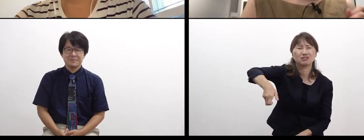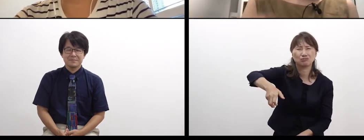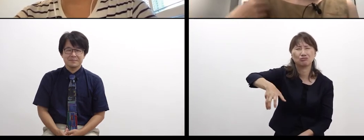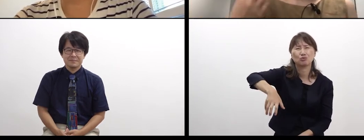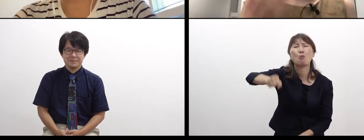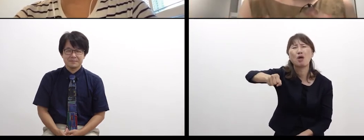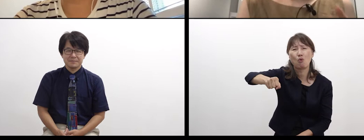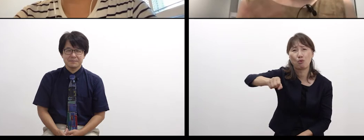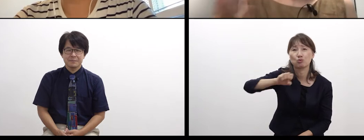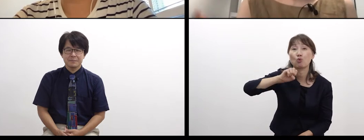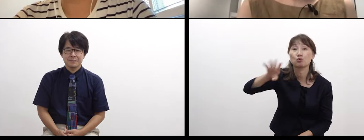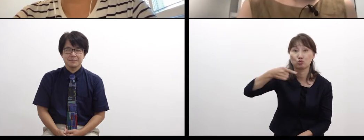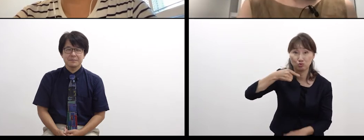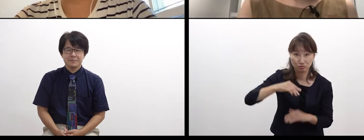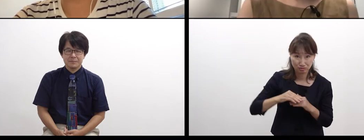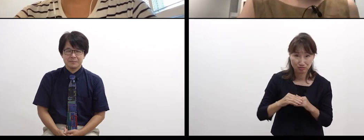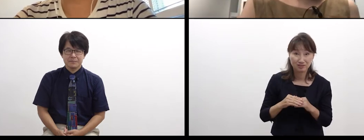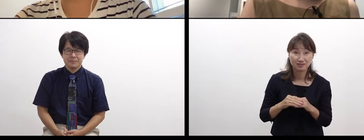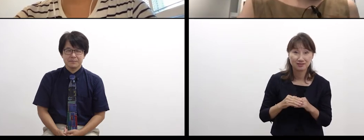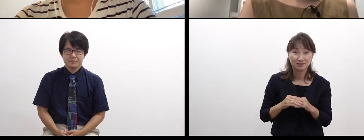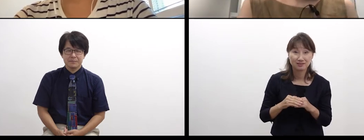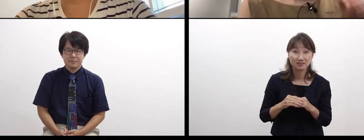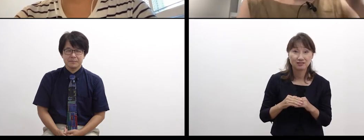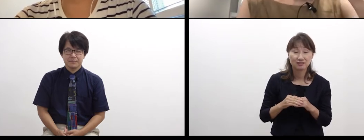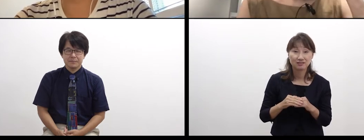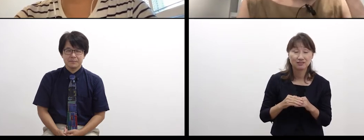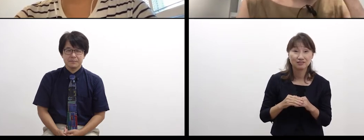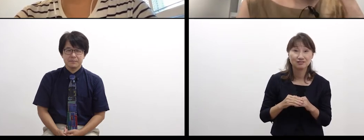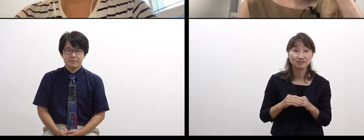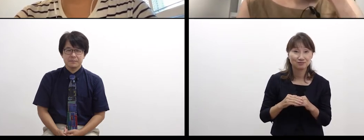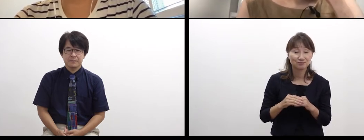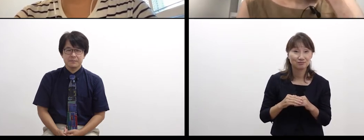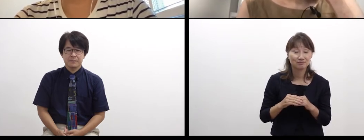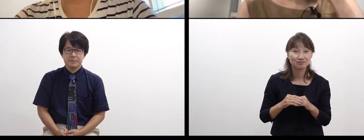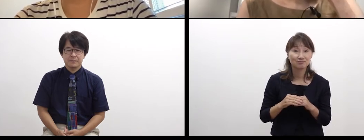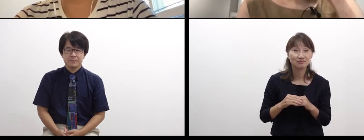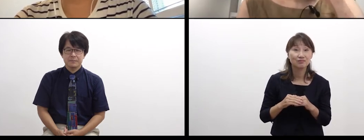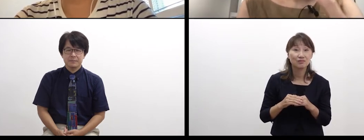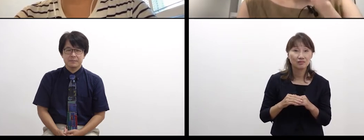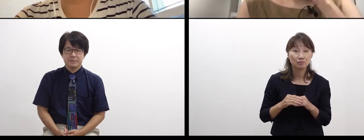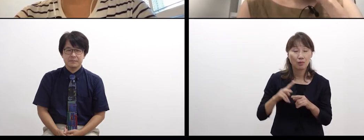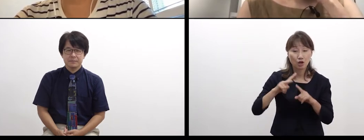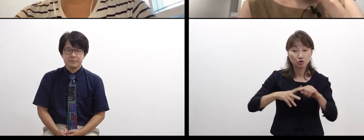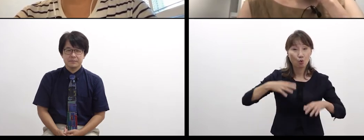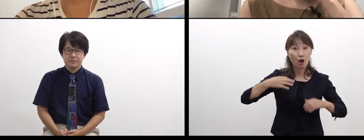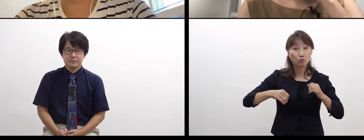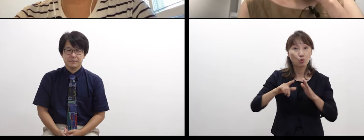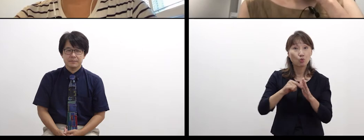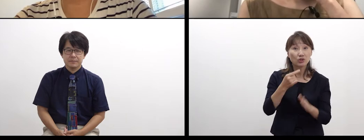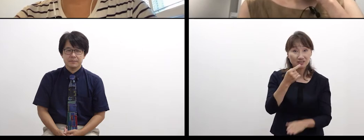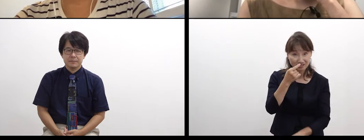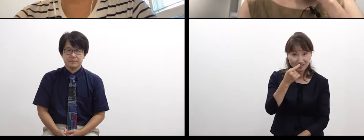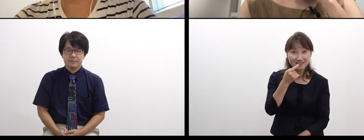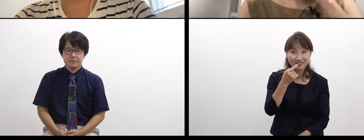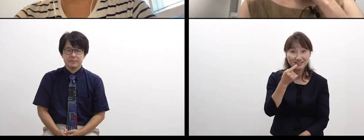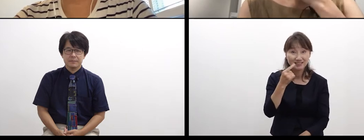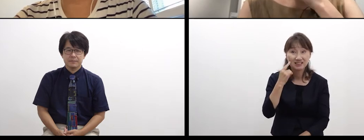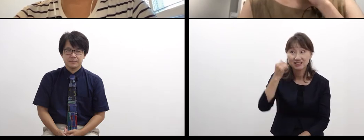so I told them to stop it. Well, when I was in elementary school,